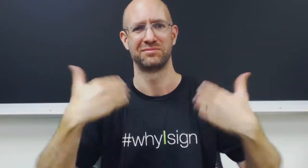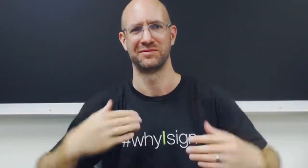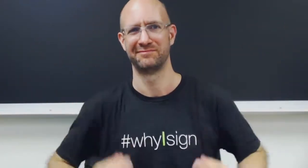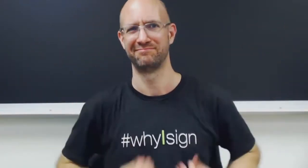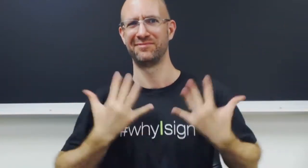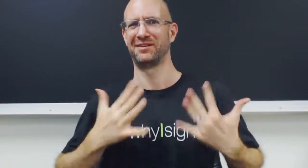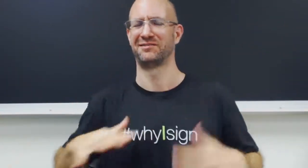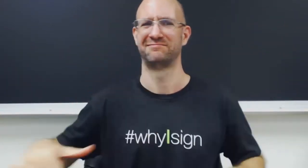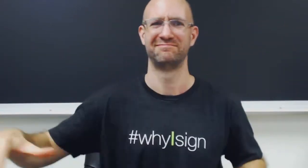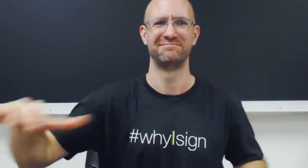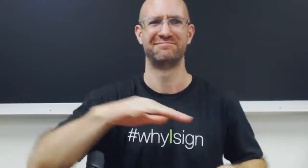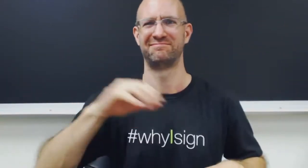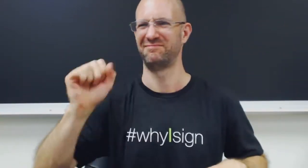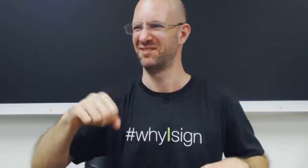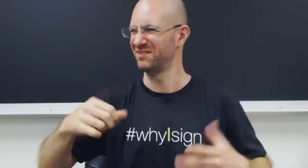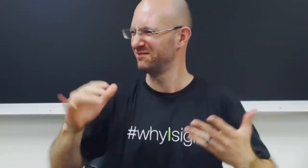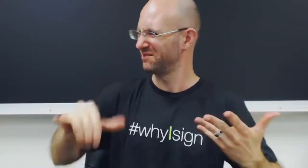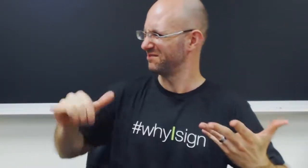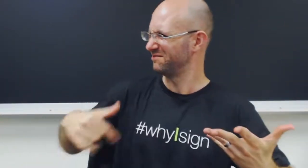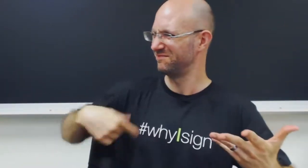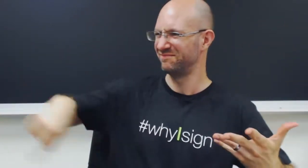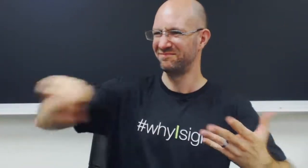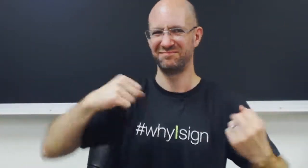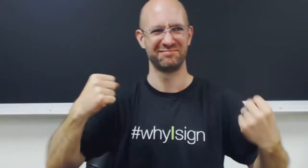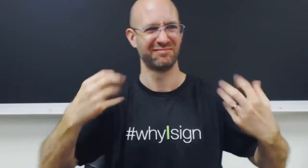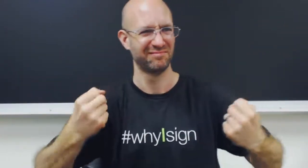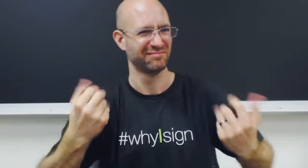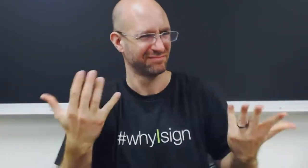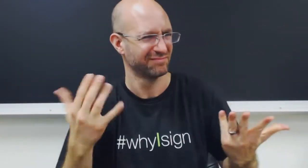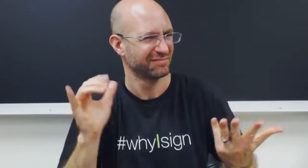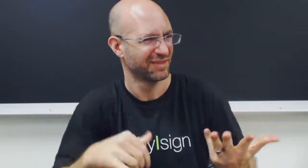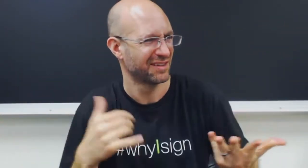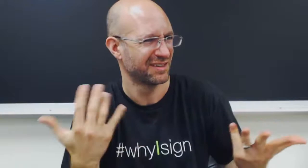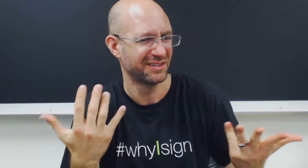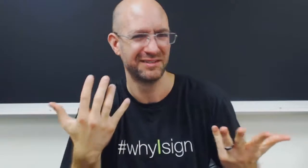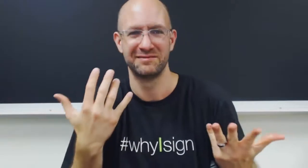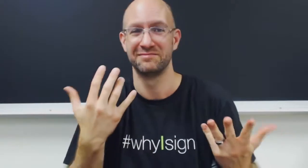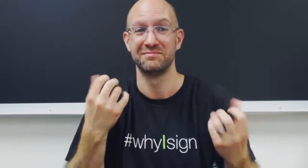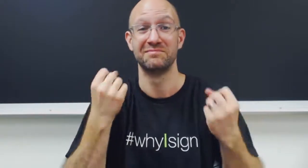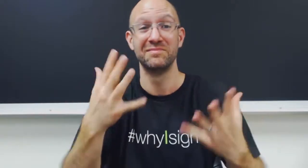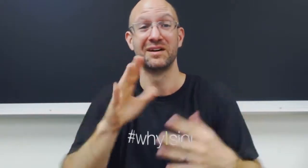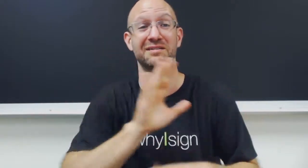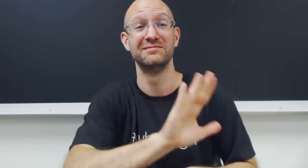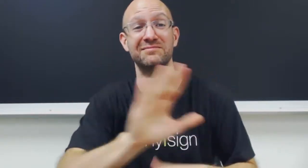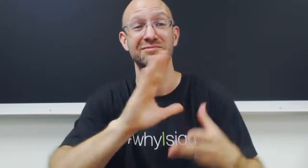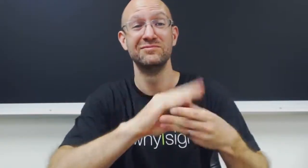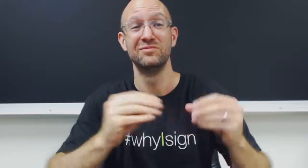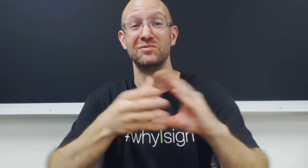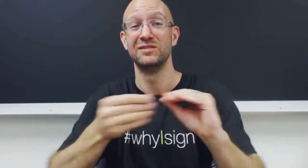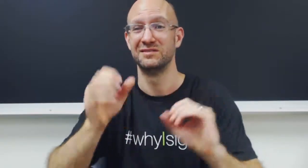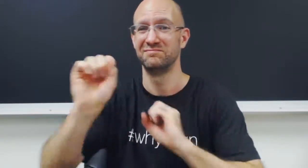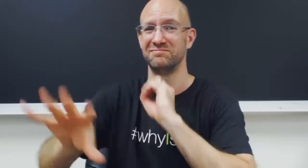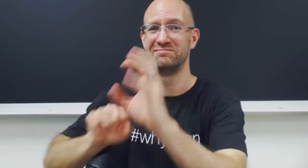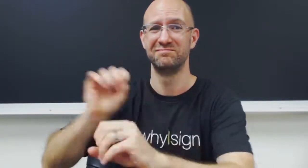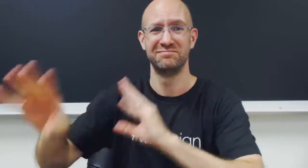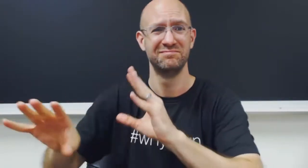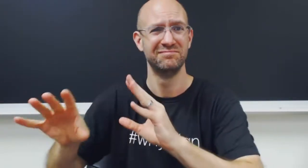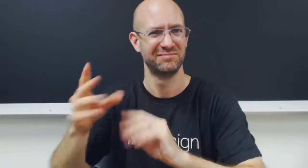It inspired many of us and made us feel proud of our language which defines us. Many of their stories have been sent to that campaign.